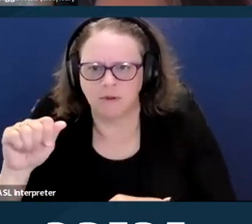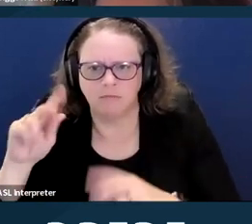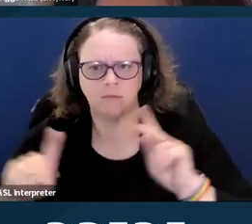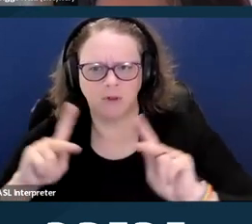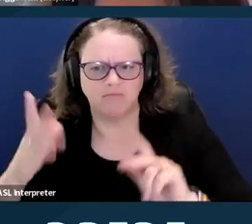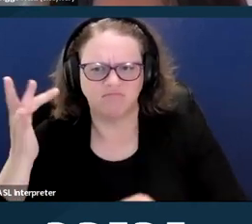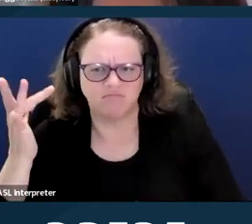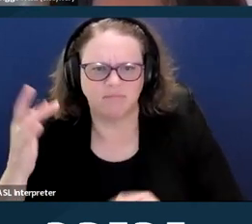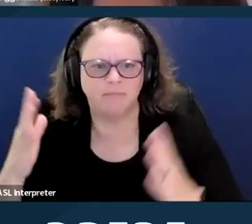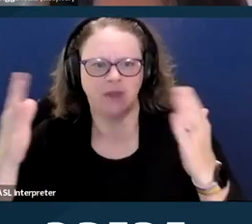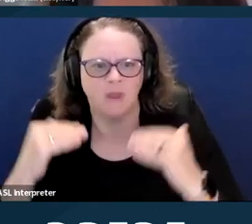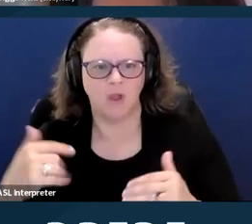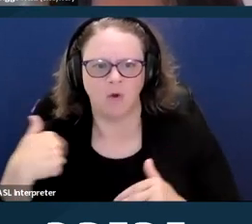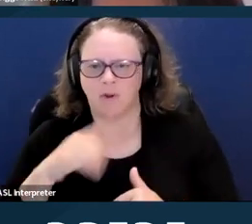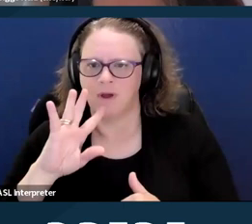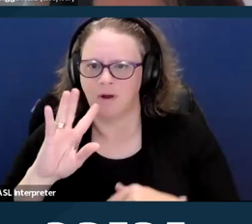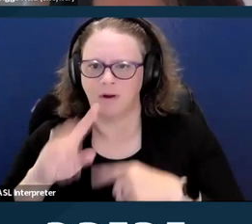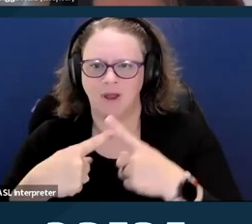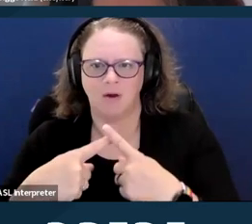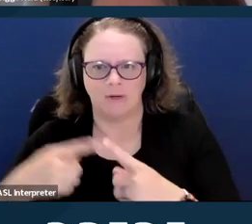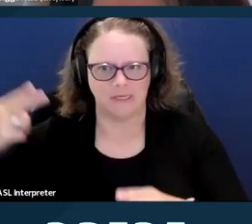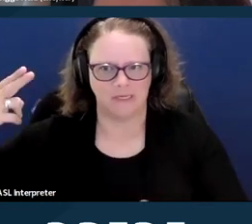and the current context of these issues for the disability community.